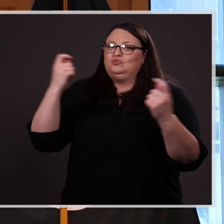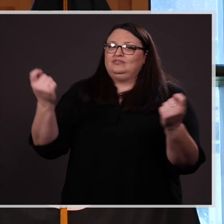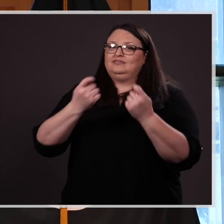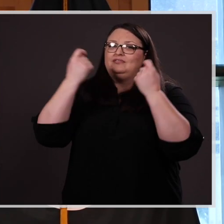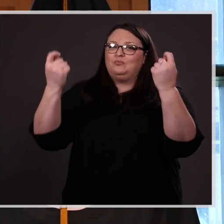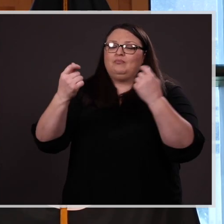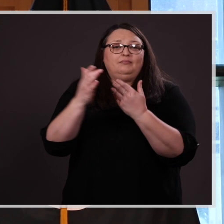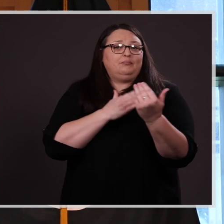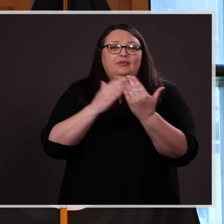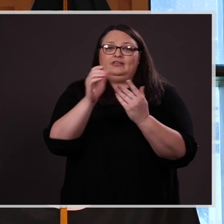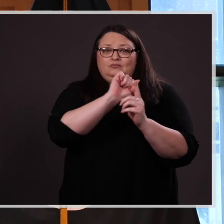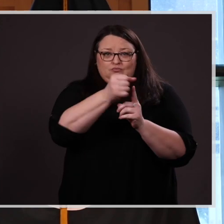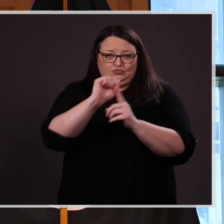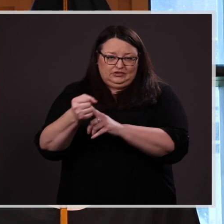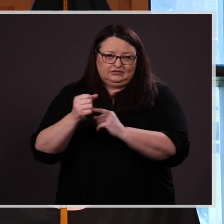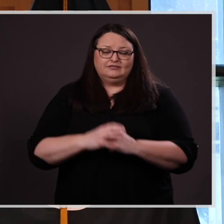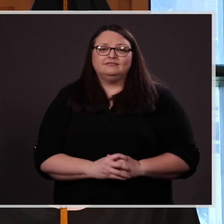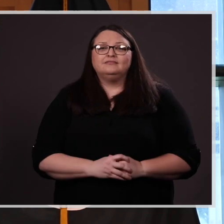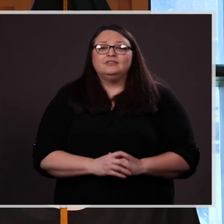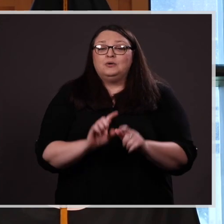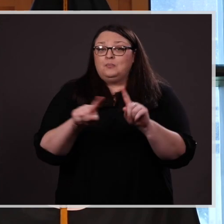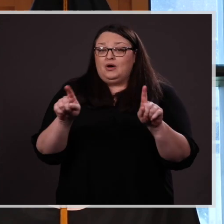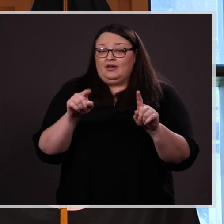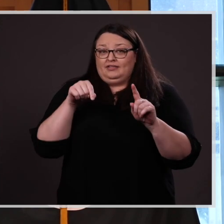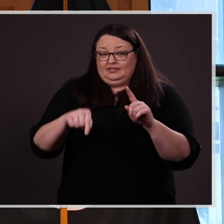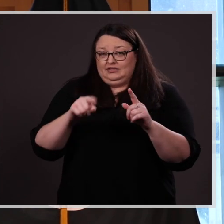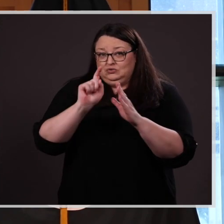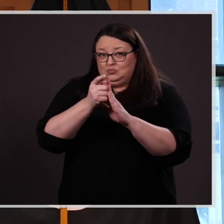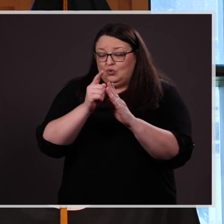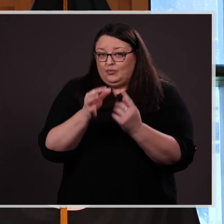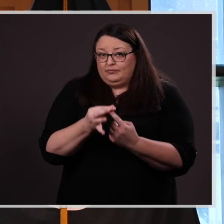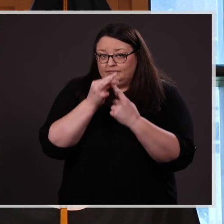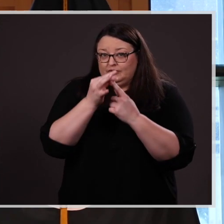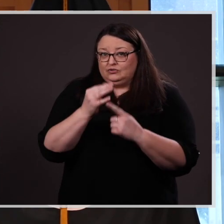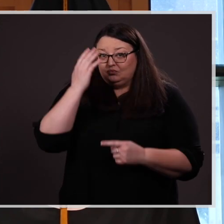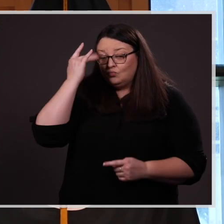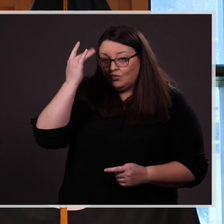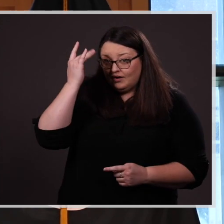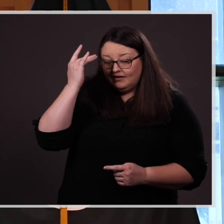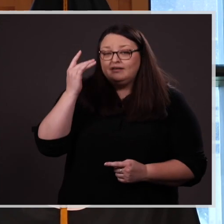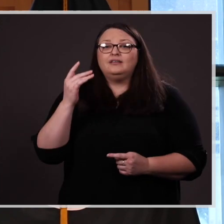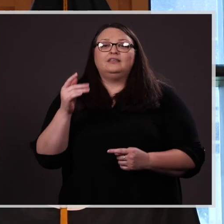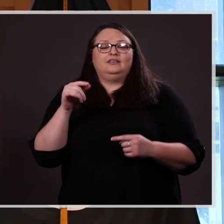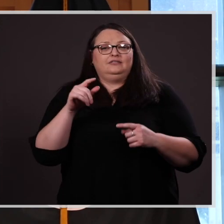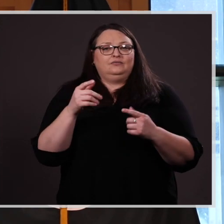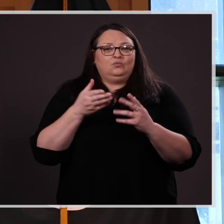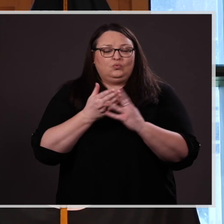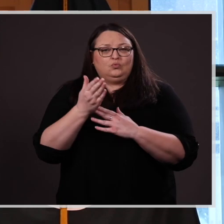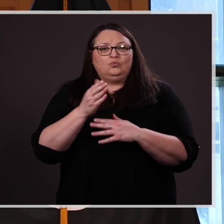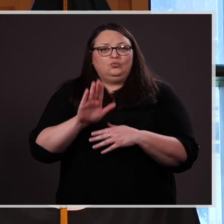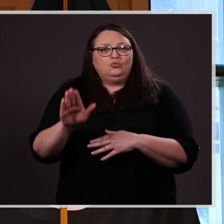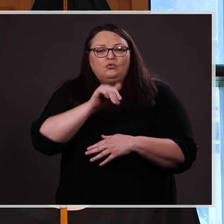any circumstance, but what makes this moment extra special, it that through perseverance,